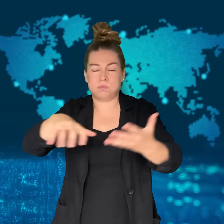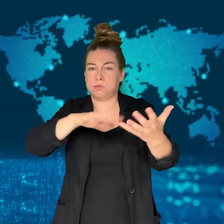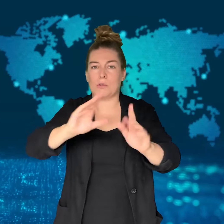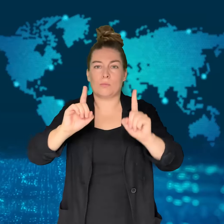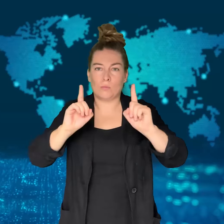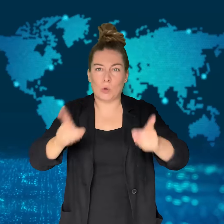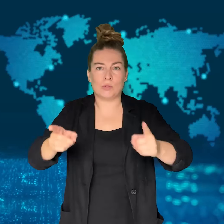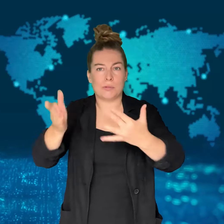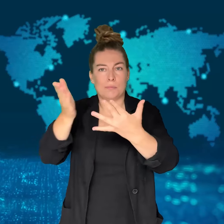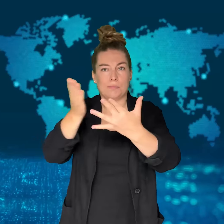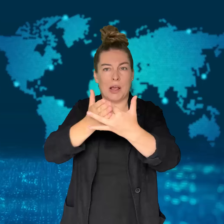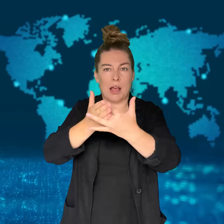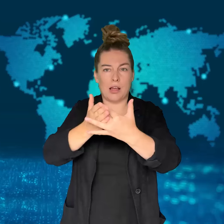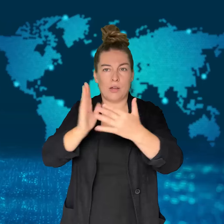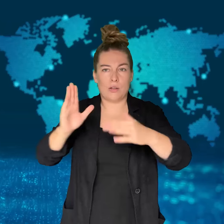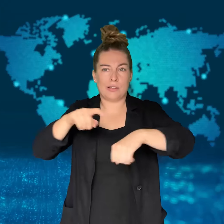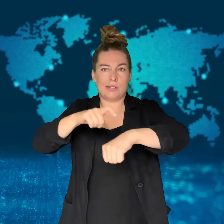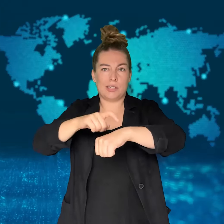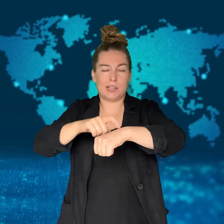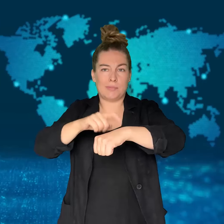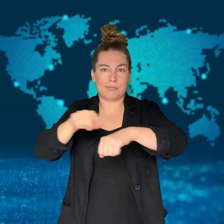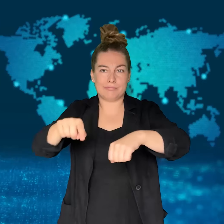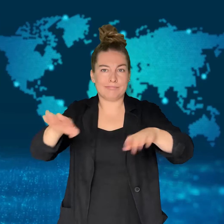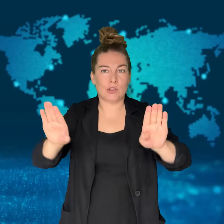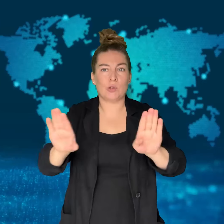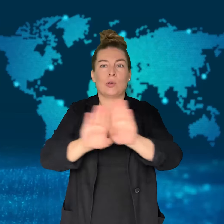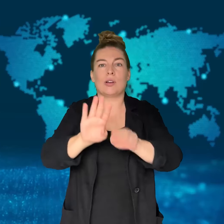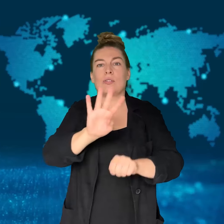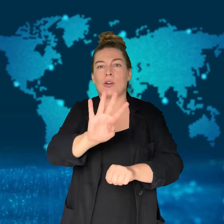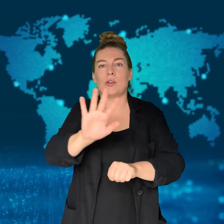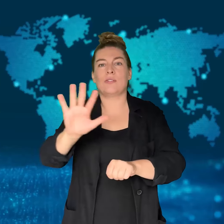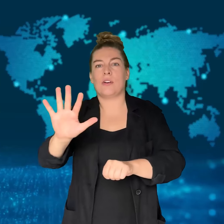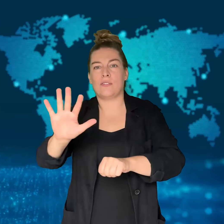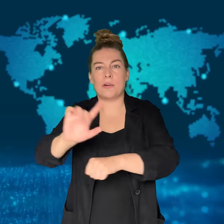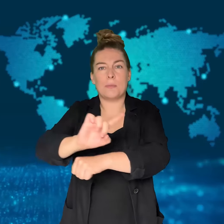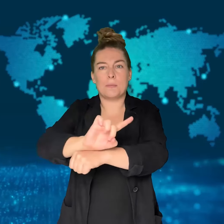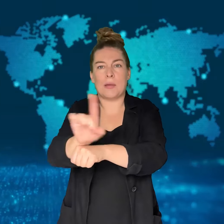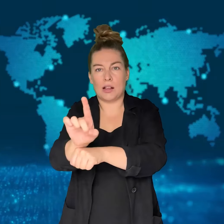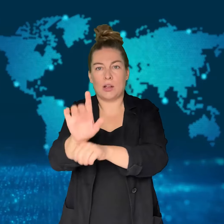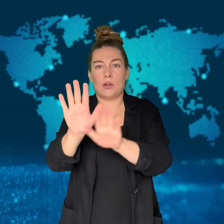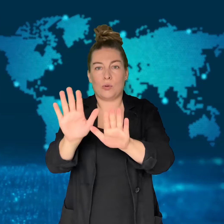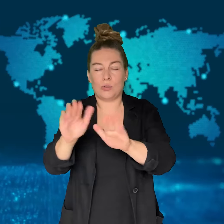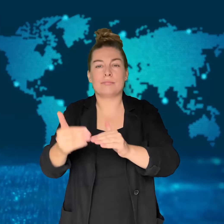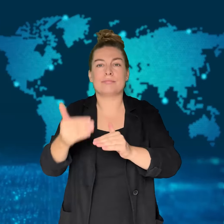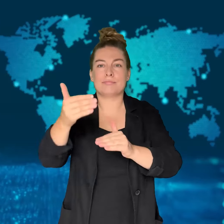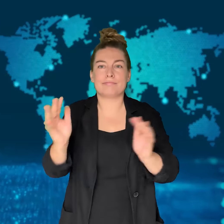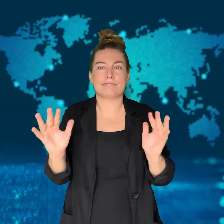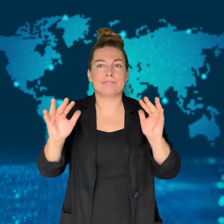an immediate 45-minute recess following the violence.